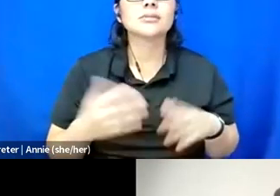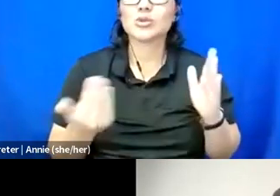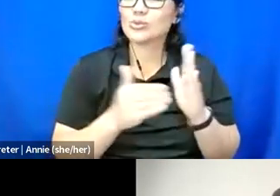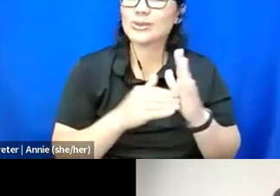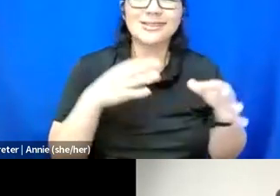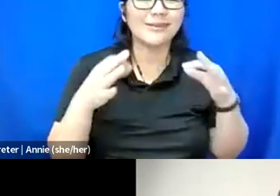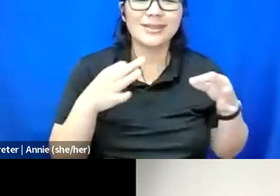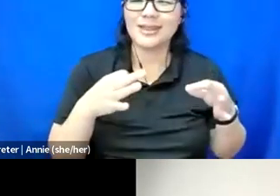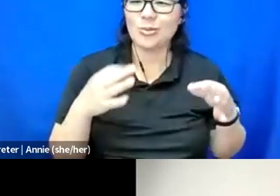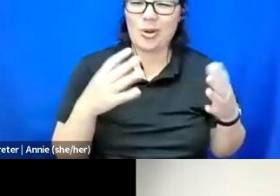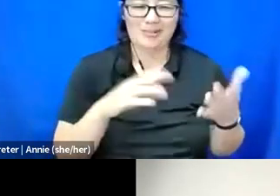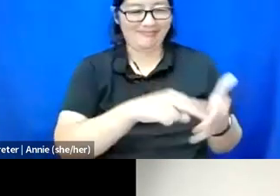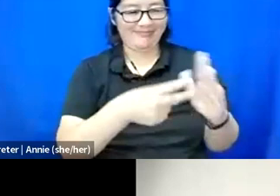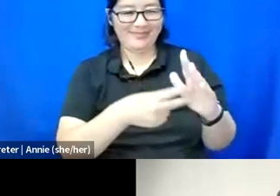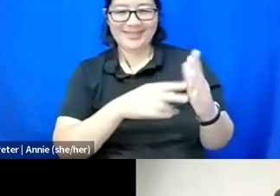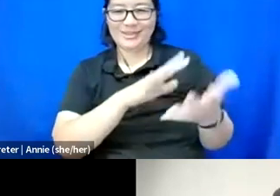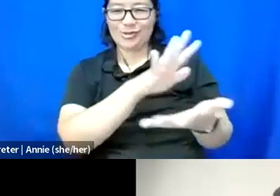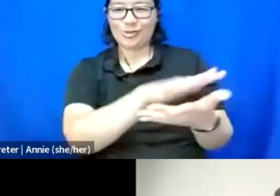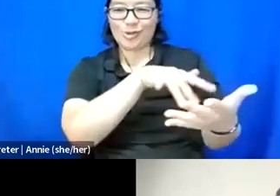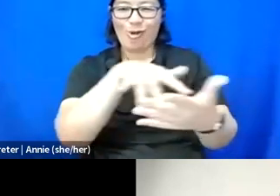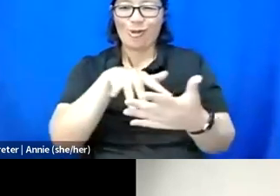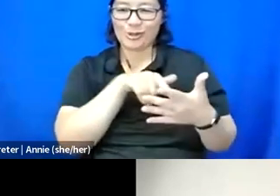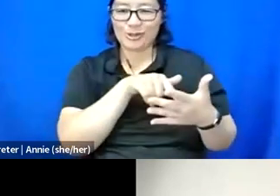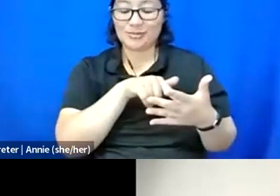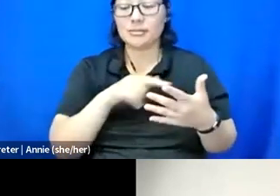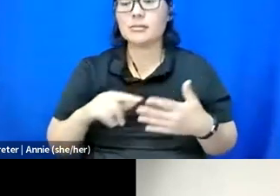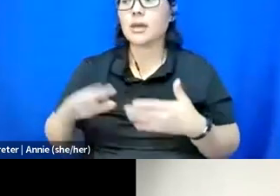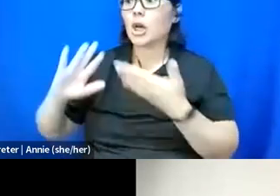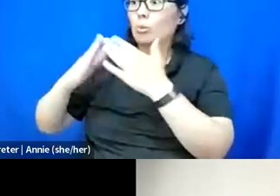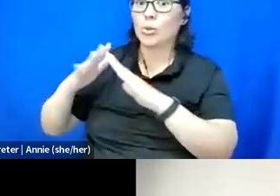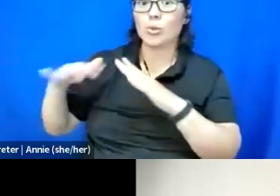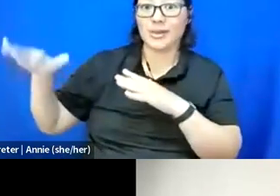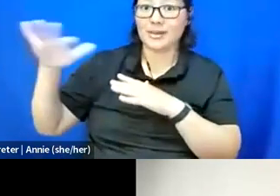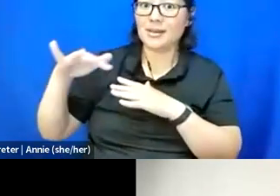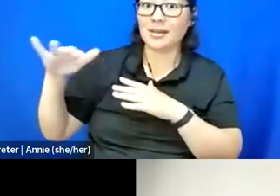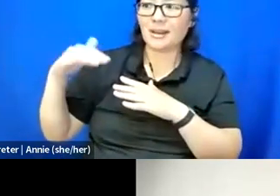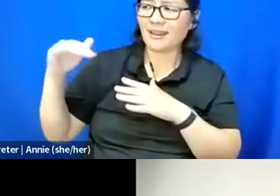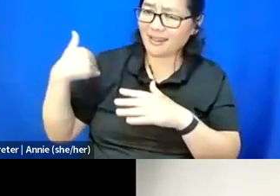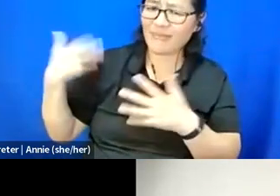which is communities are wise, communities have, you know, generations and, you know,